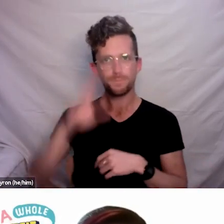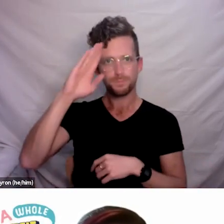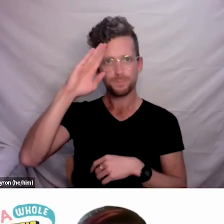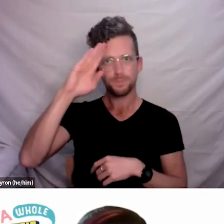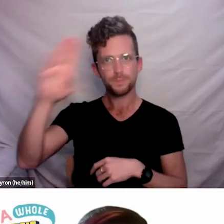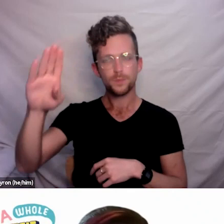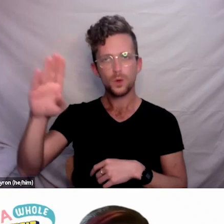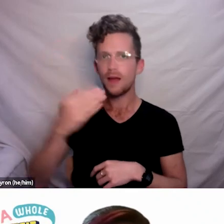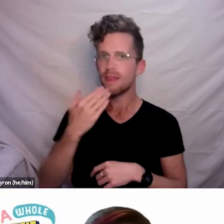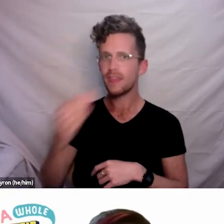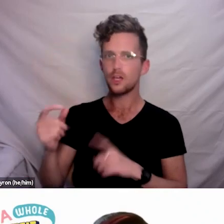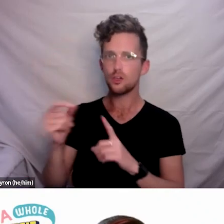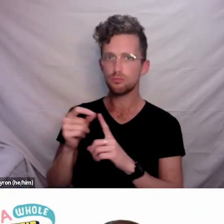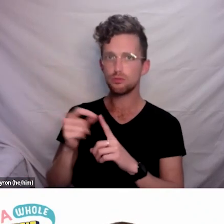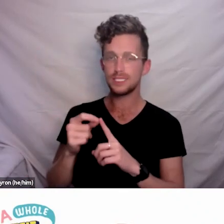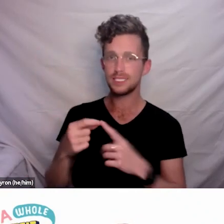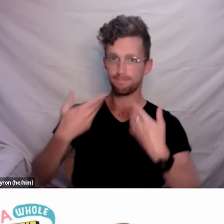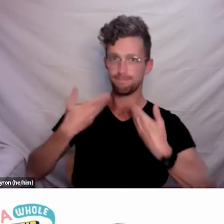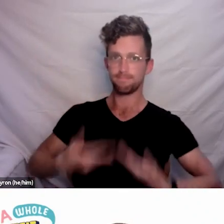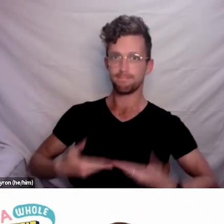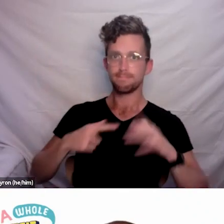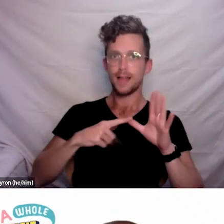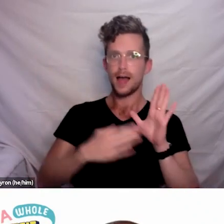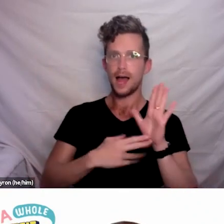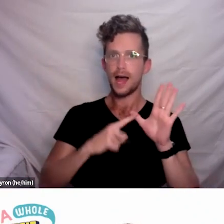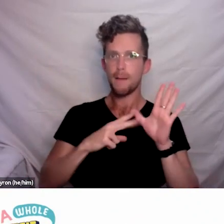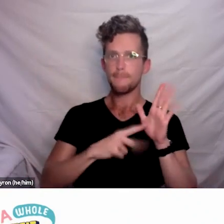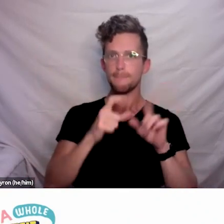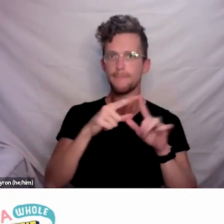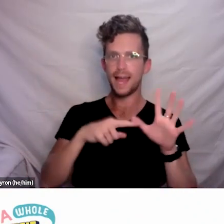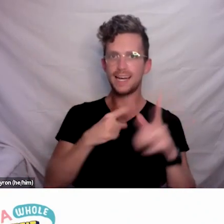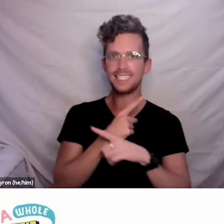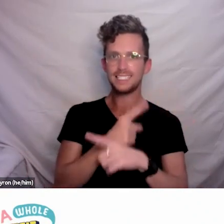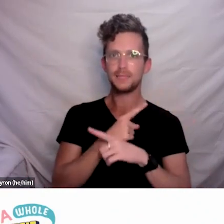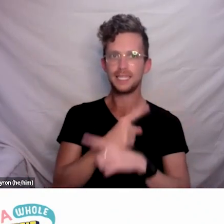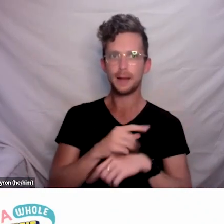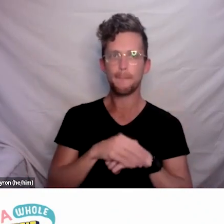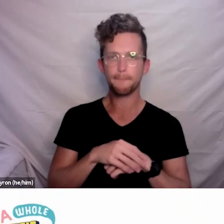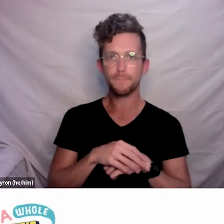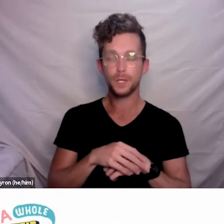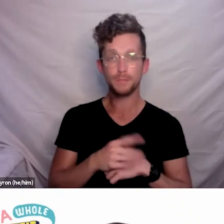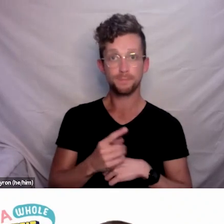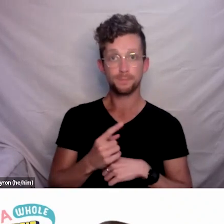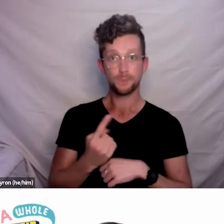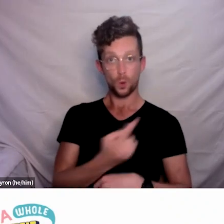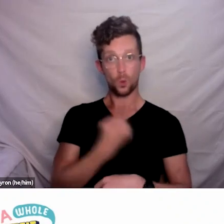I will answer that question. So we went and checked and have been advised